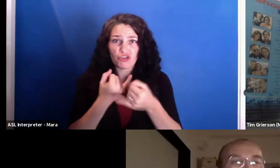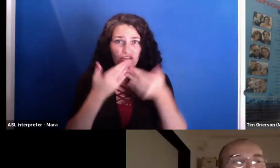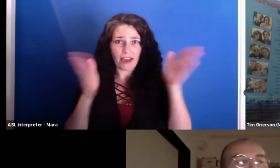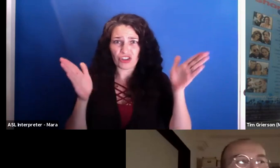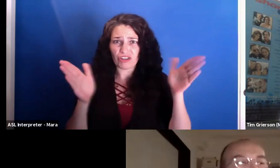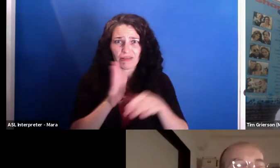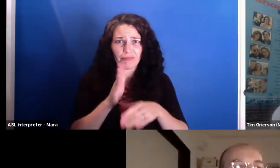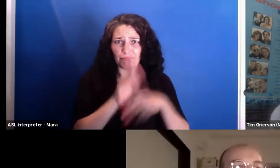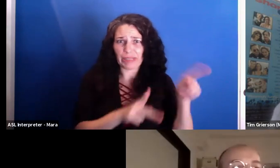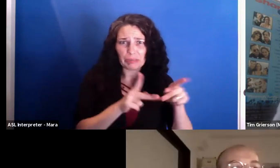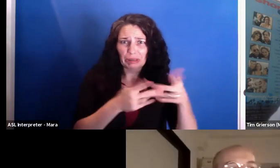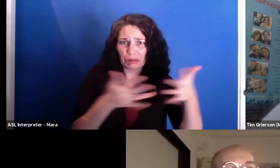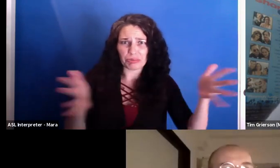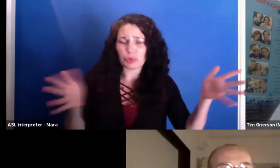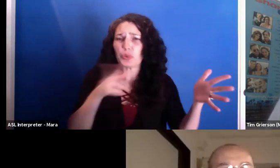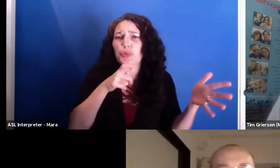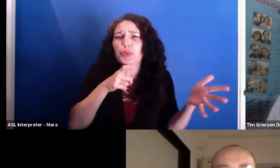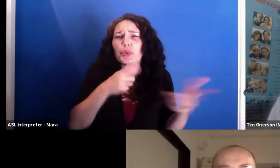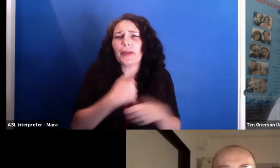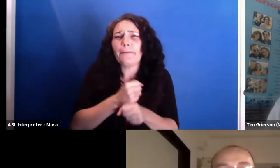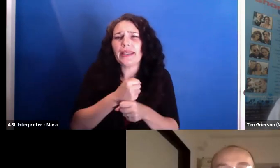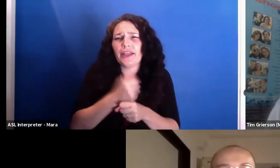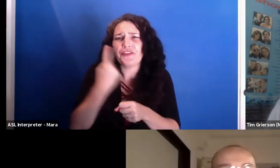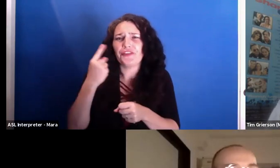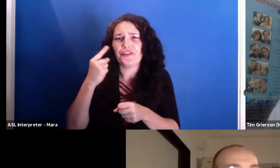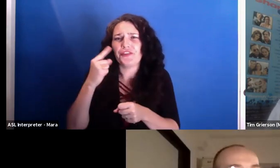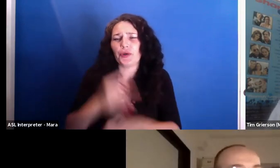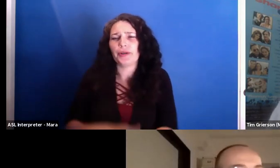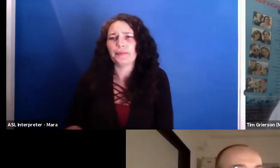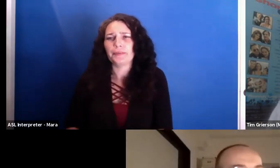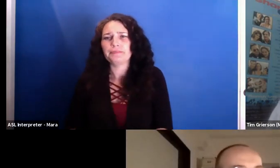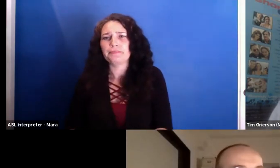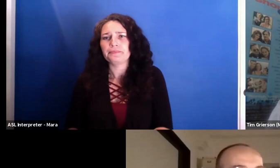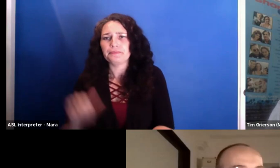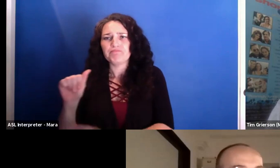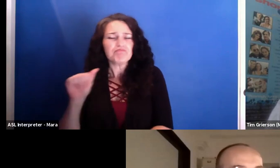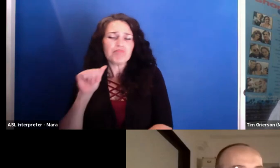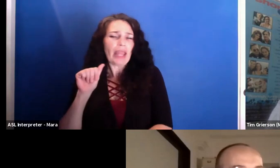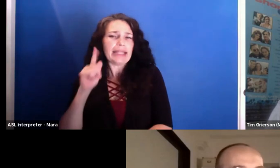No, I never think about only a local audience.